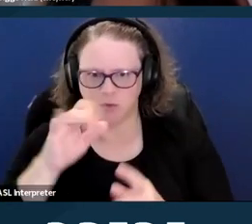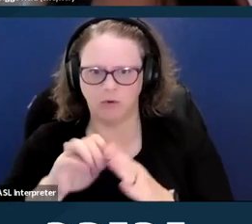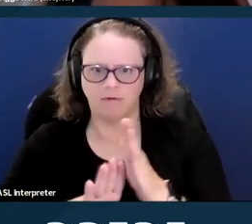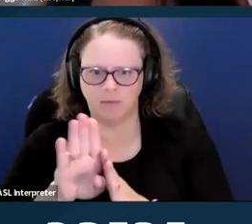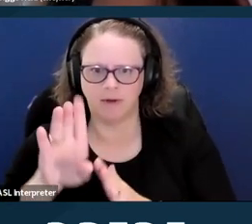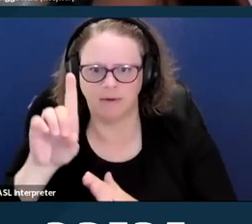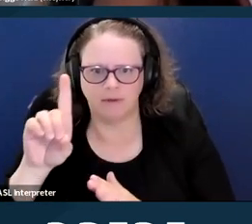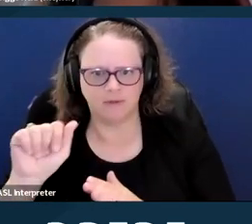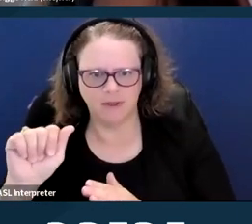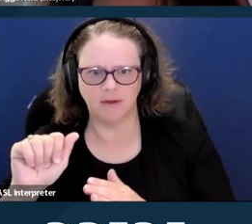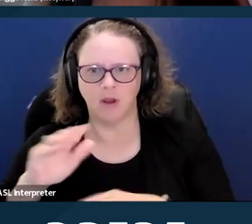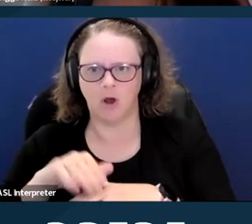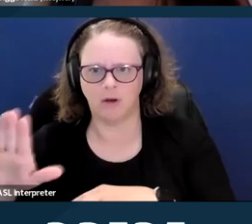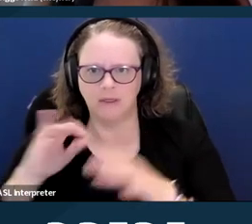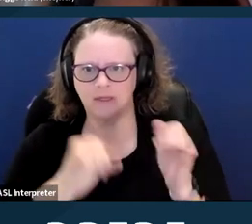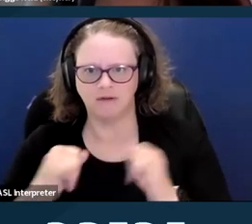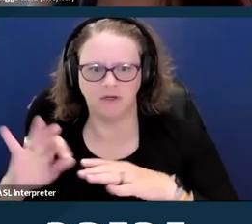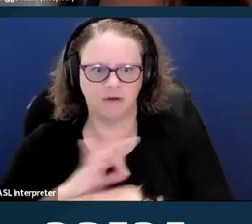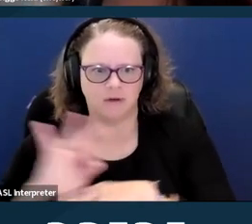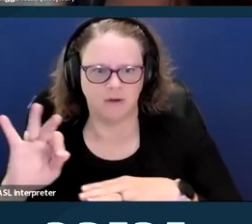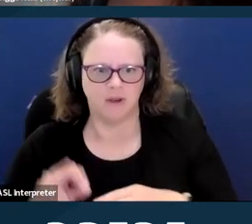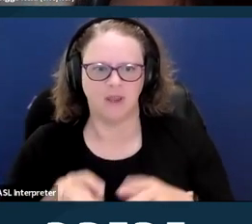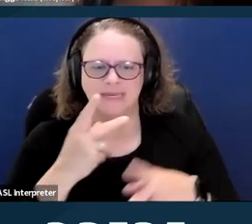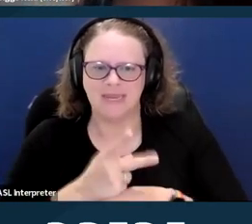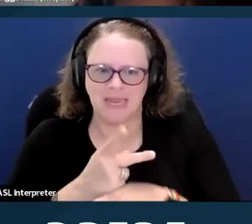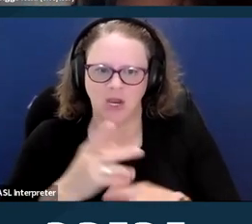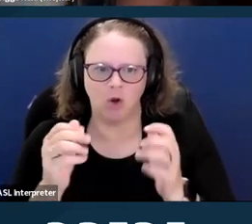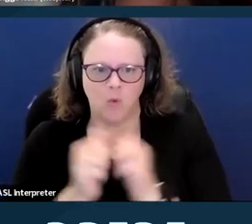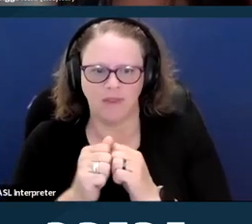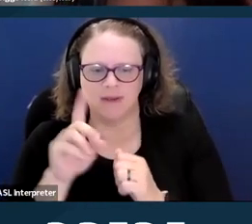Avoid using the mentally ill or the disabled,